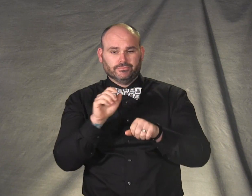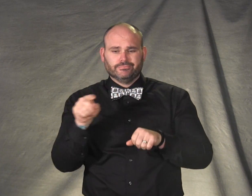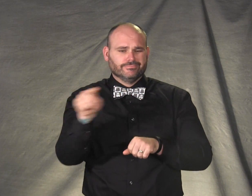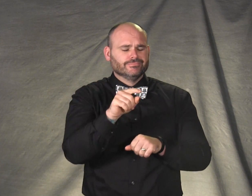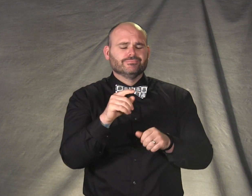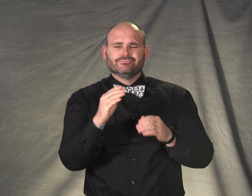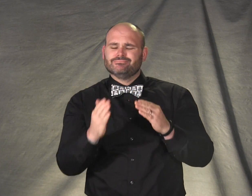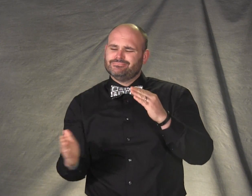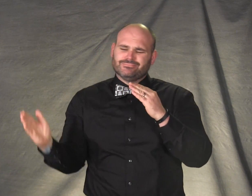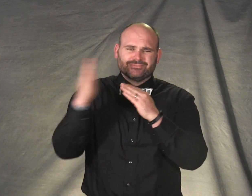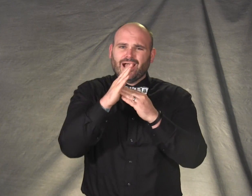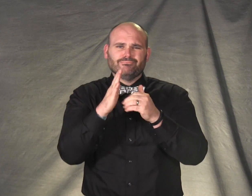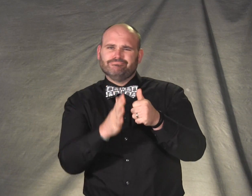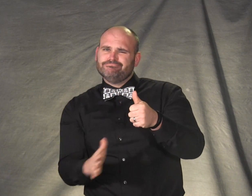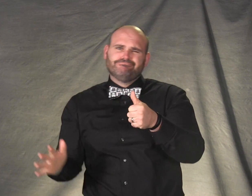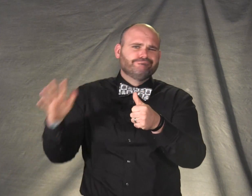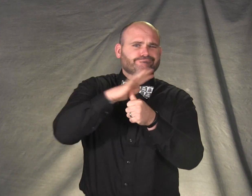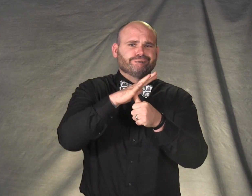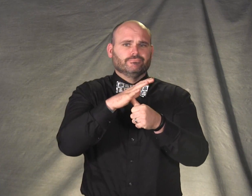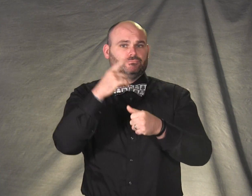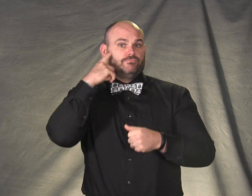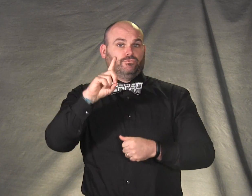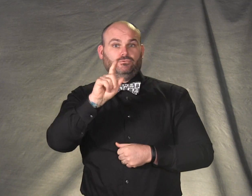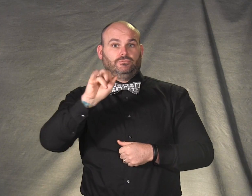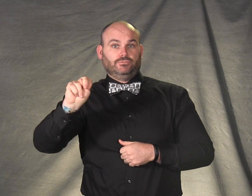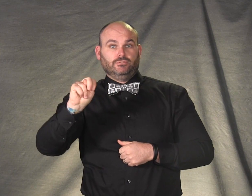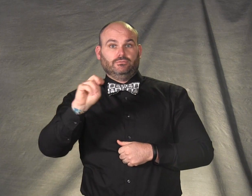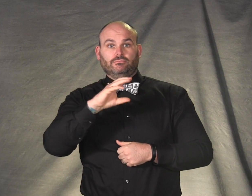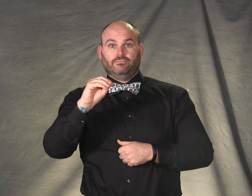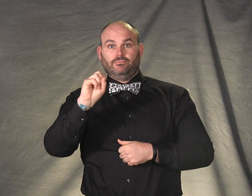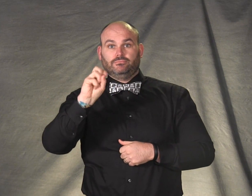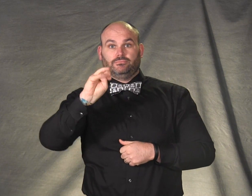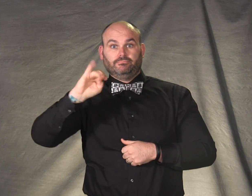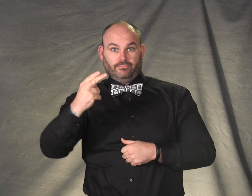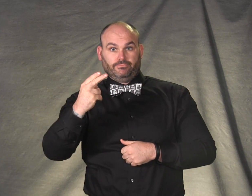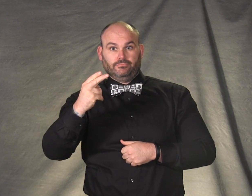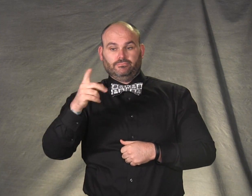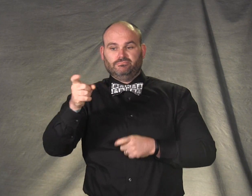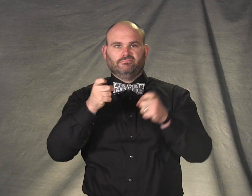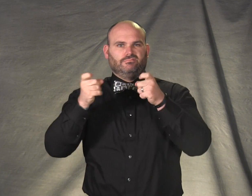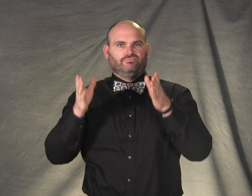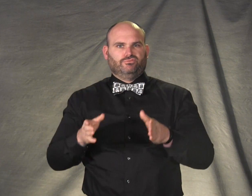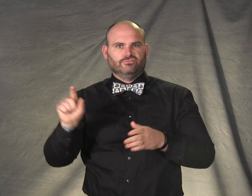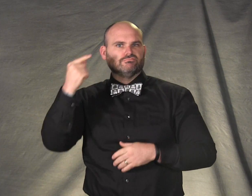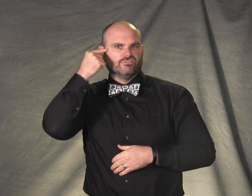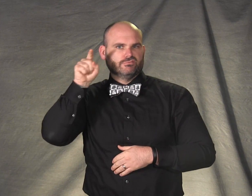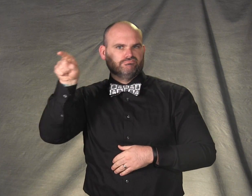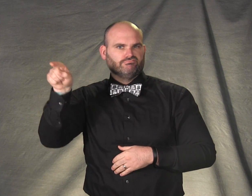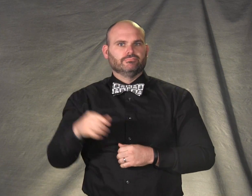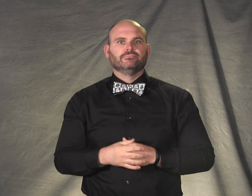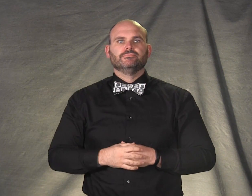has been a top priority of the Dayton-Smith Administration.